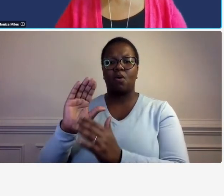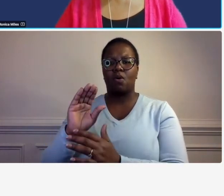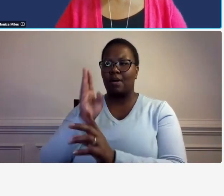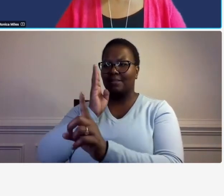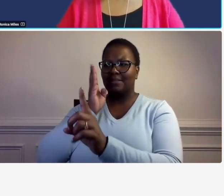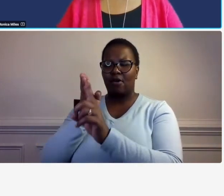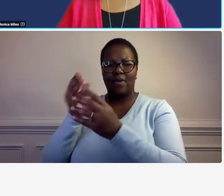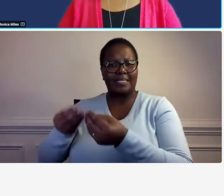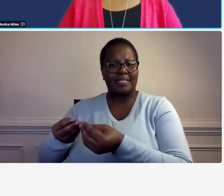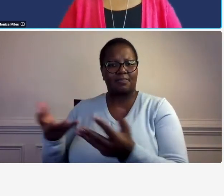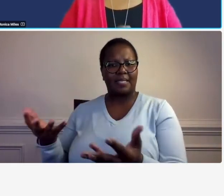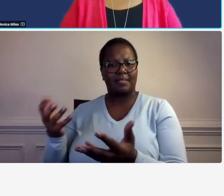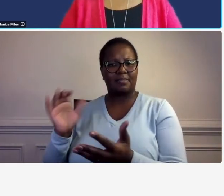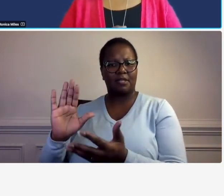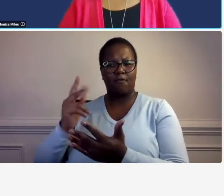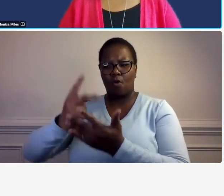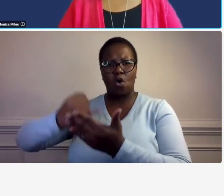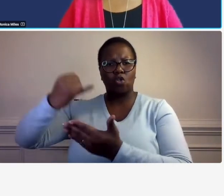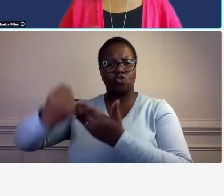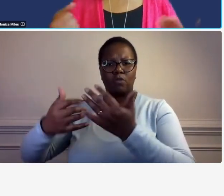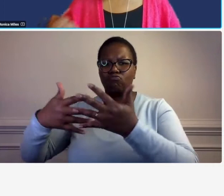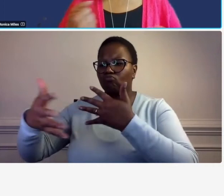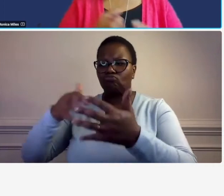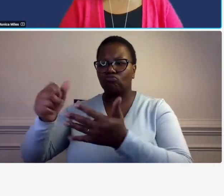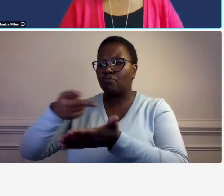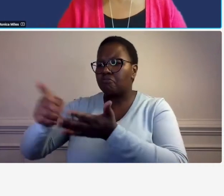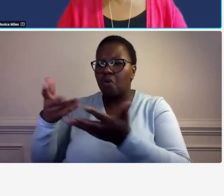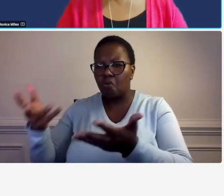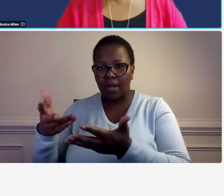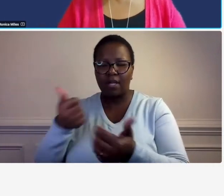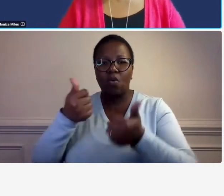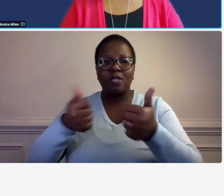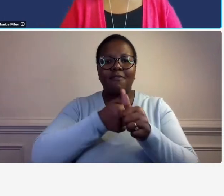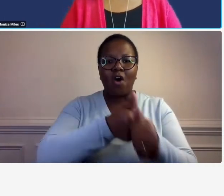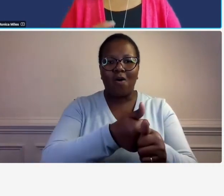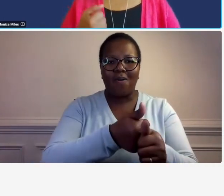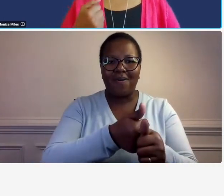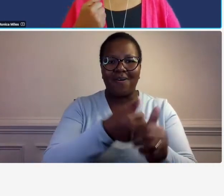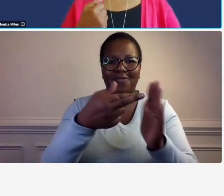okay so which is compliant abc xyz okay yes definitely um um